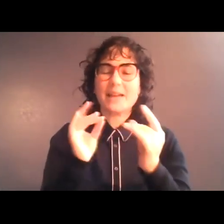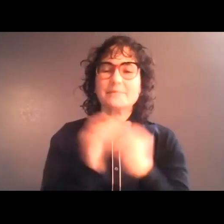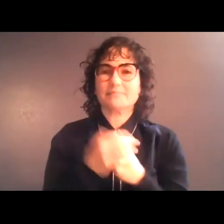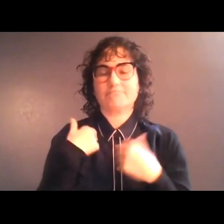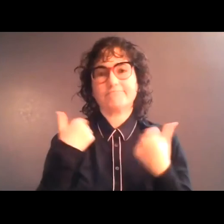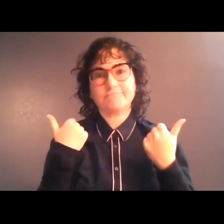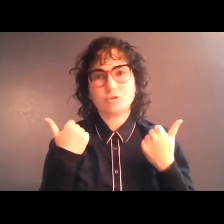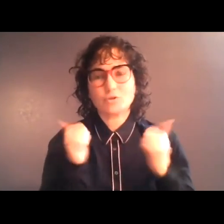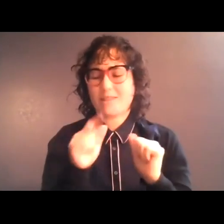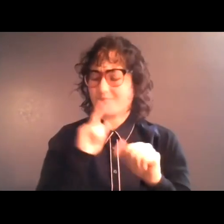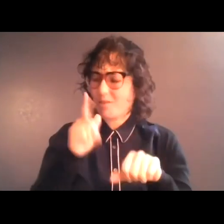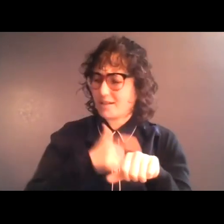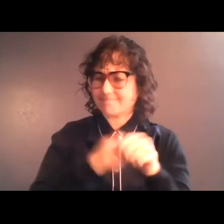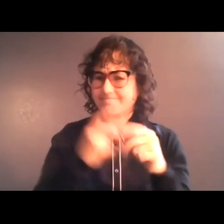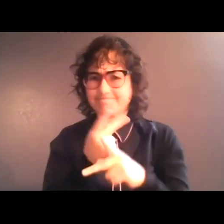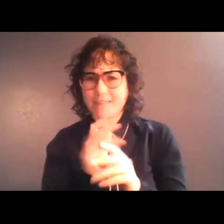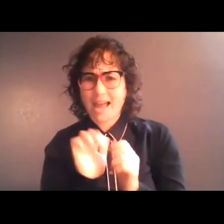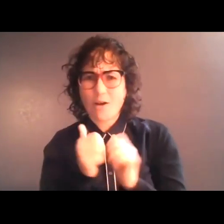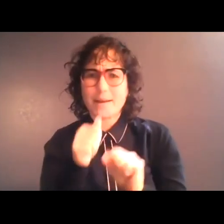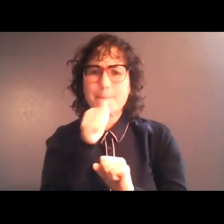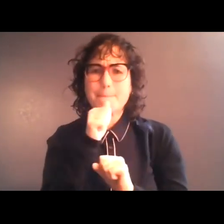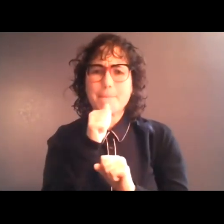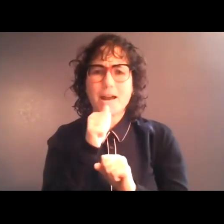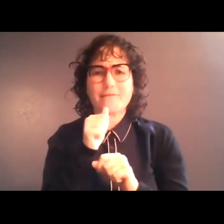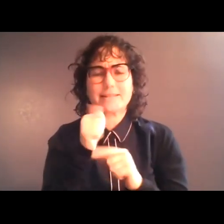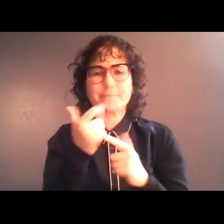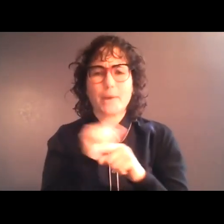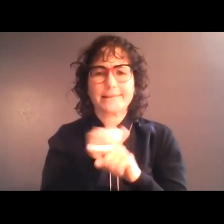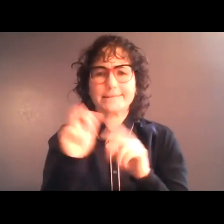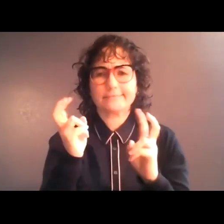to figure out how to do private practice on the side. I want to do counseling for everyone